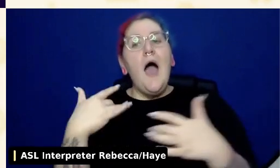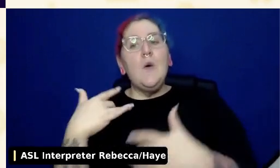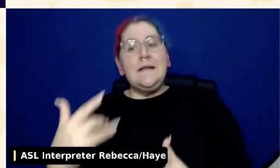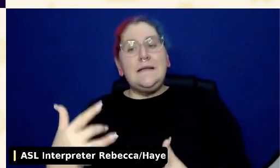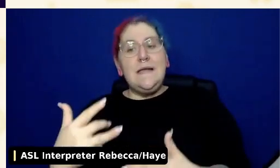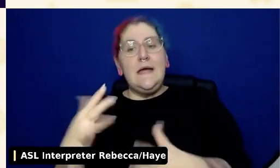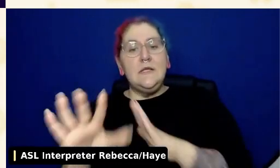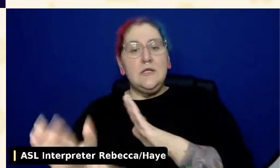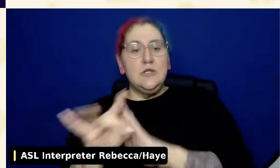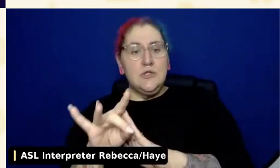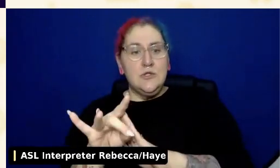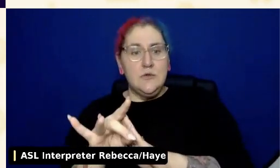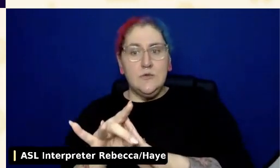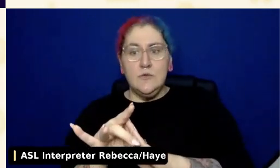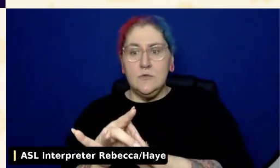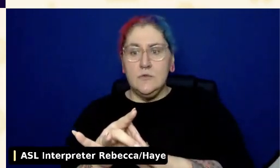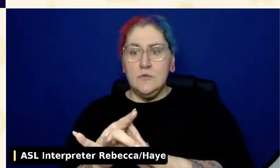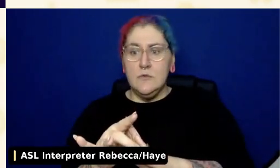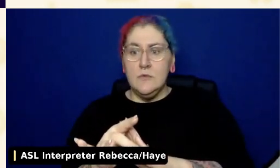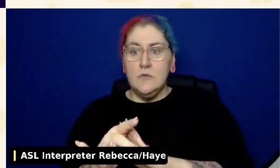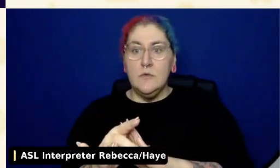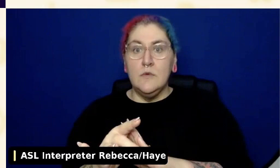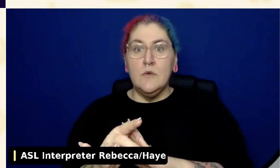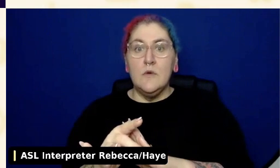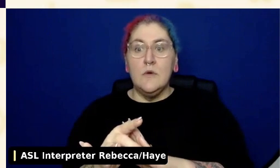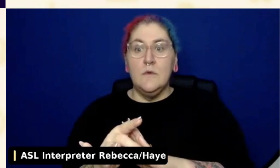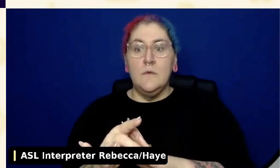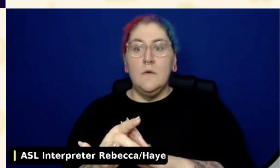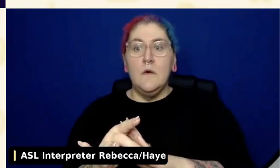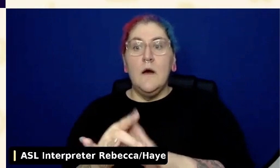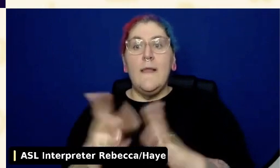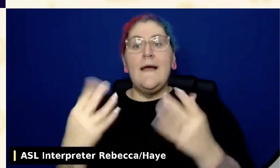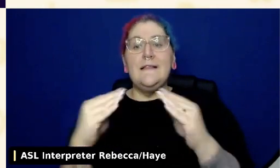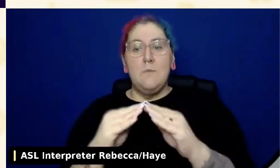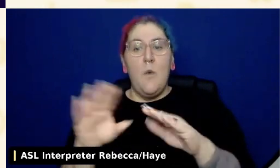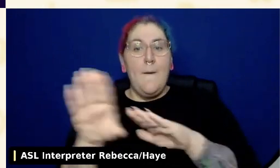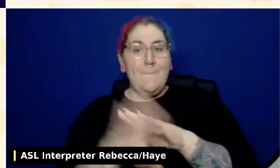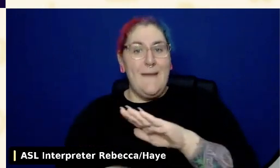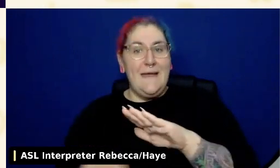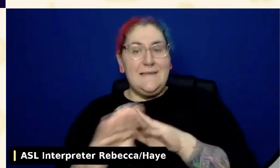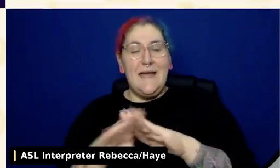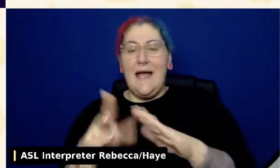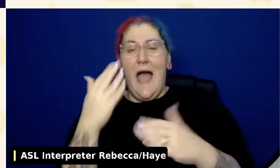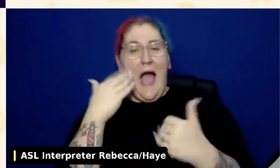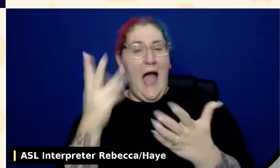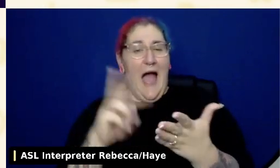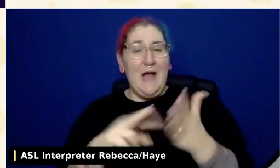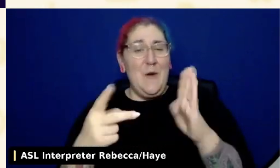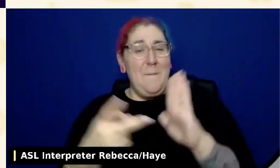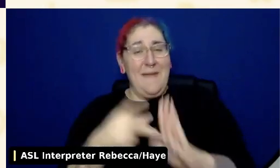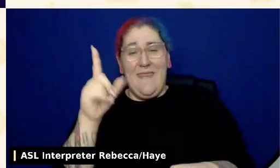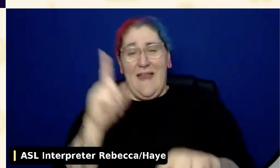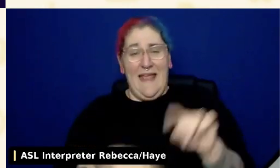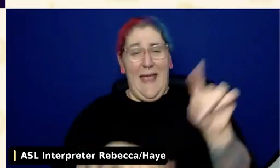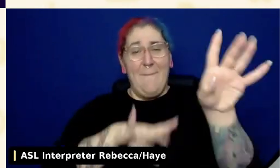that is more basic, and I don't mean that it can't be styled and look really professional.